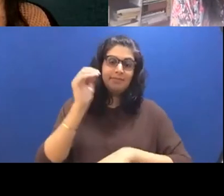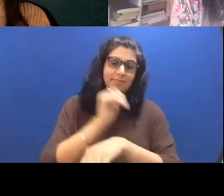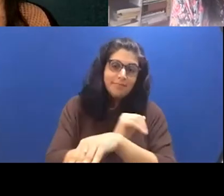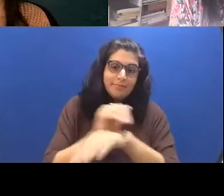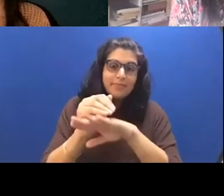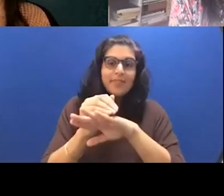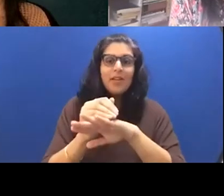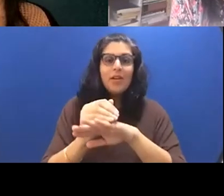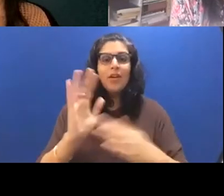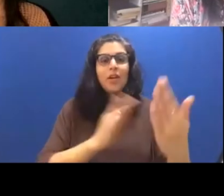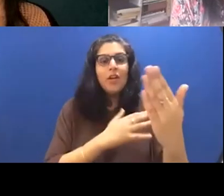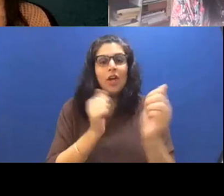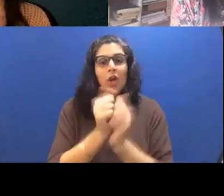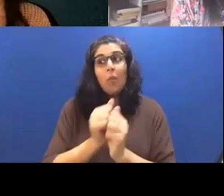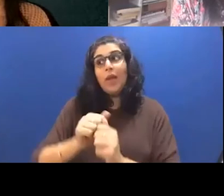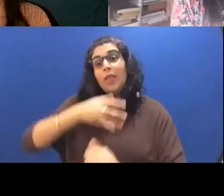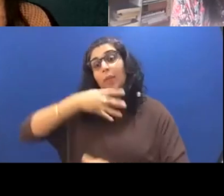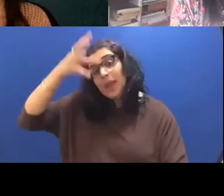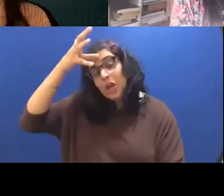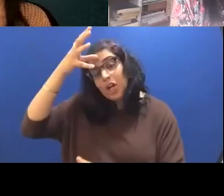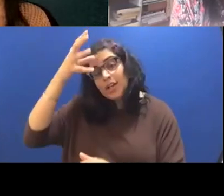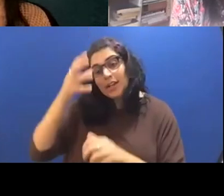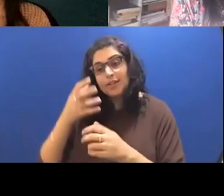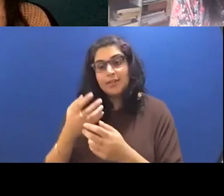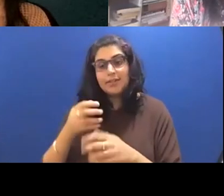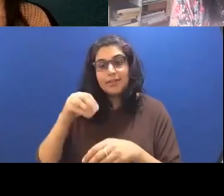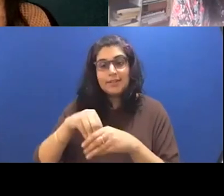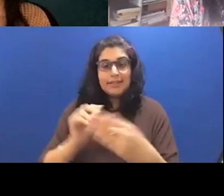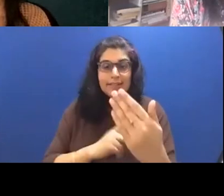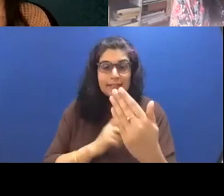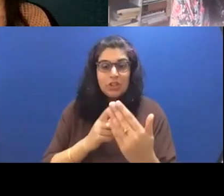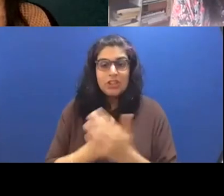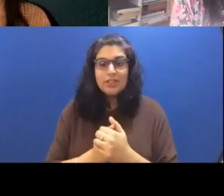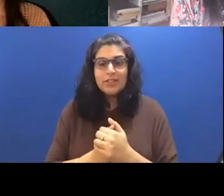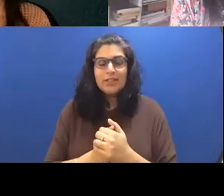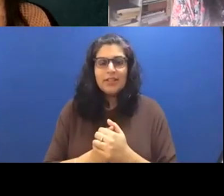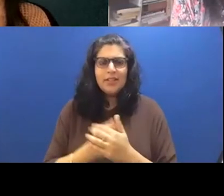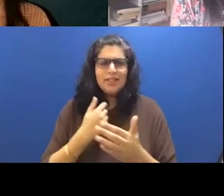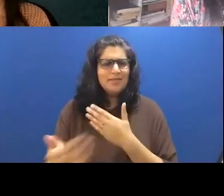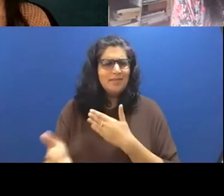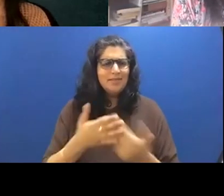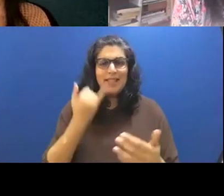you know with your parents, and it almost doesn't matter if that is everyone's experience